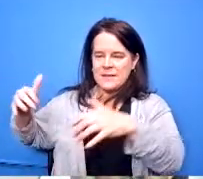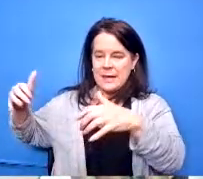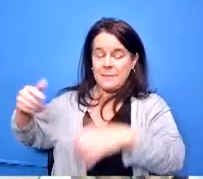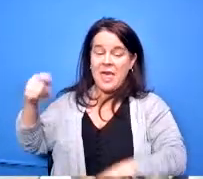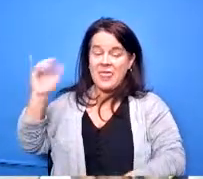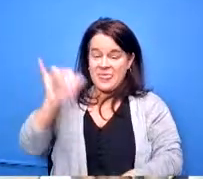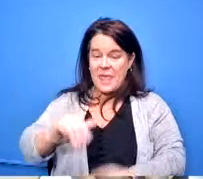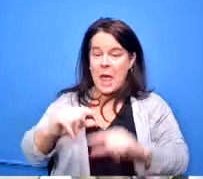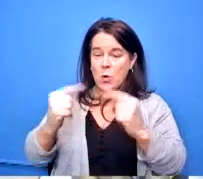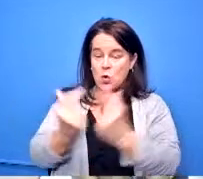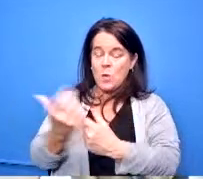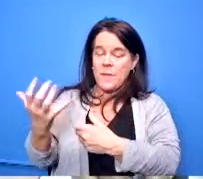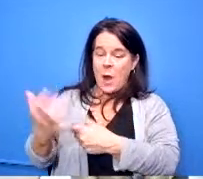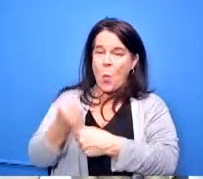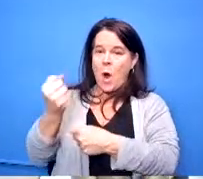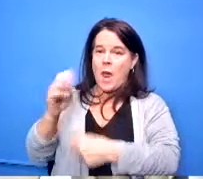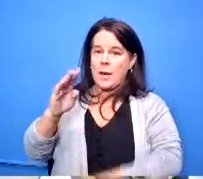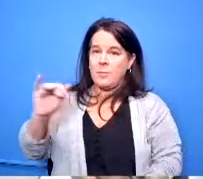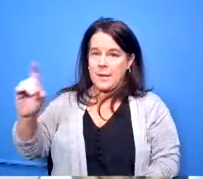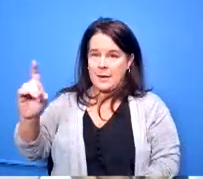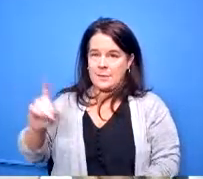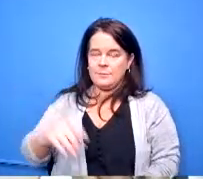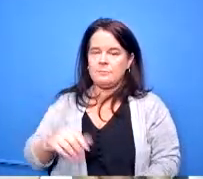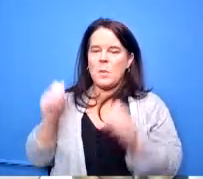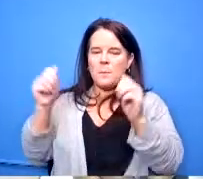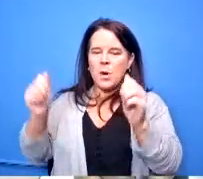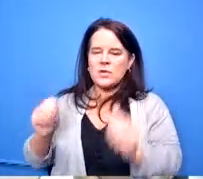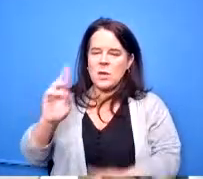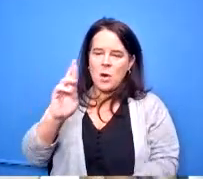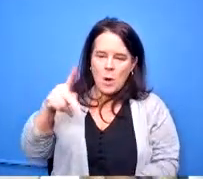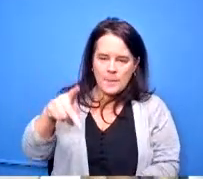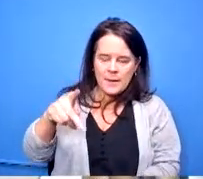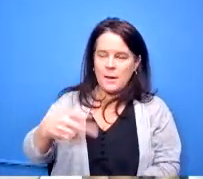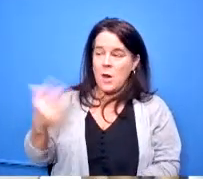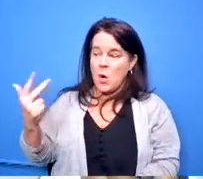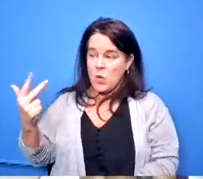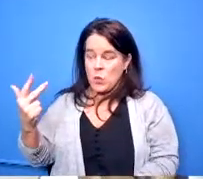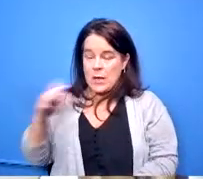there was an rfp that was put out three companies responded to that interviews